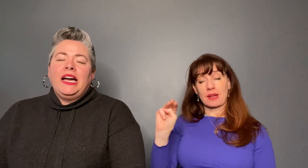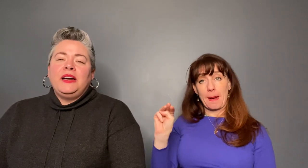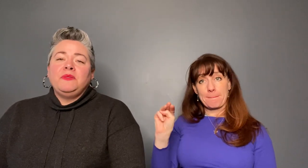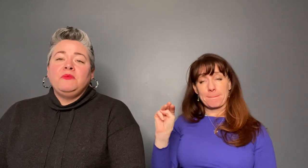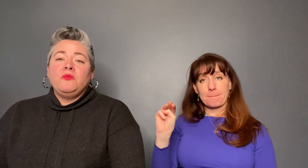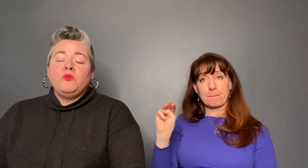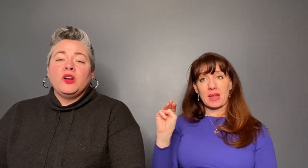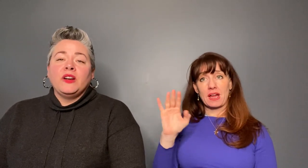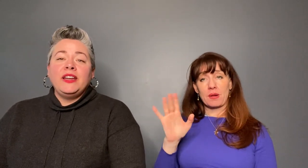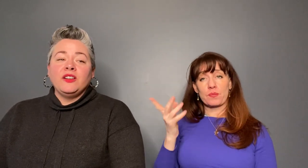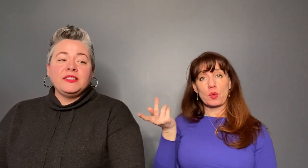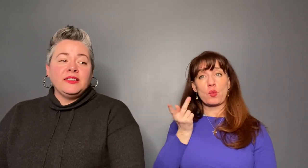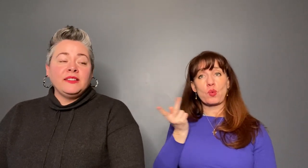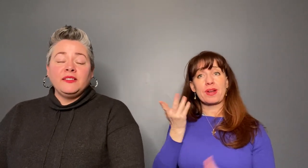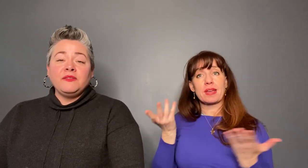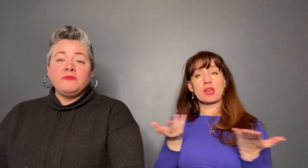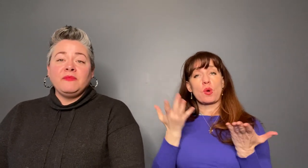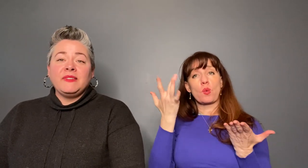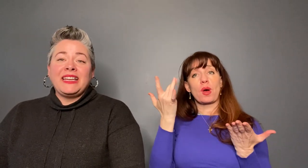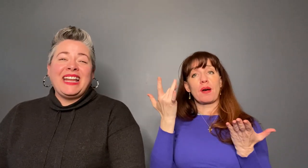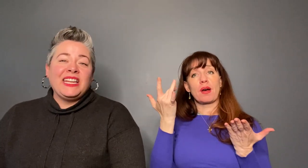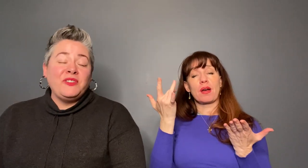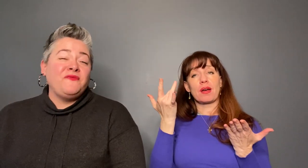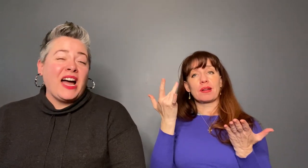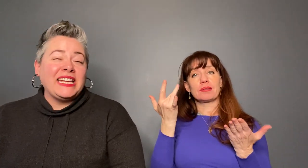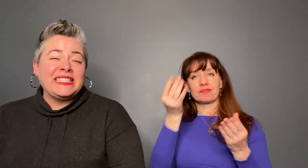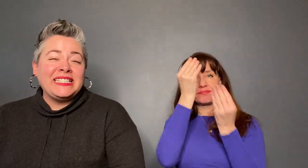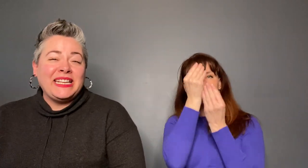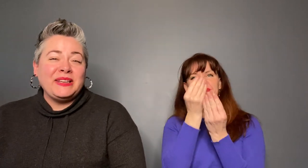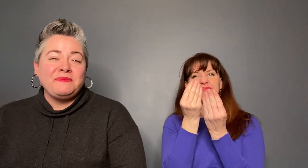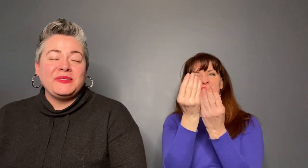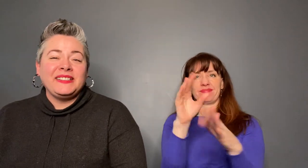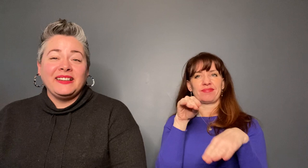here to give advice, tips and